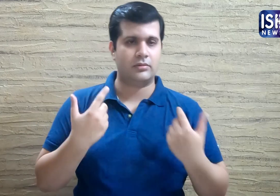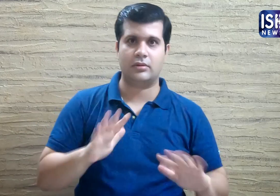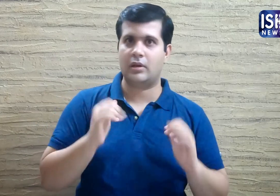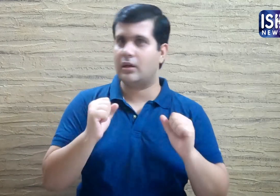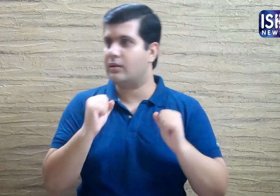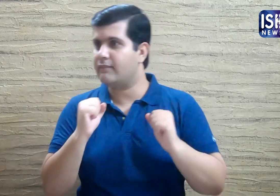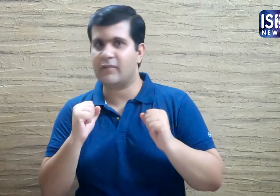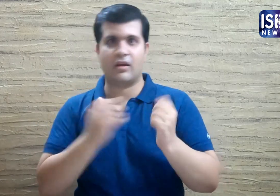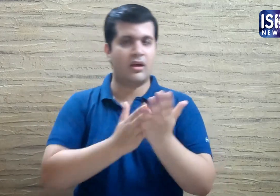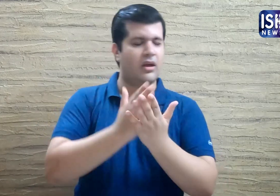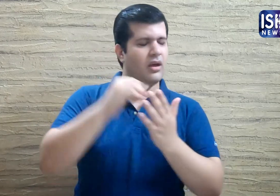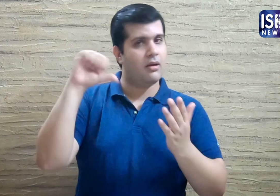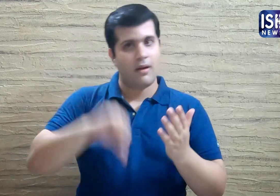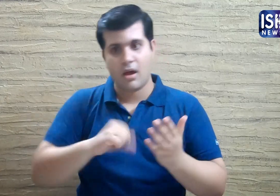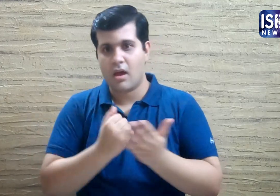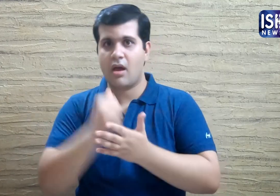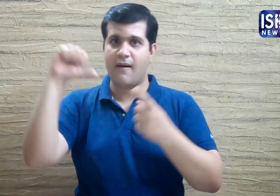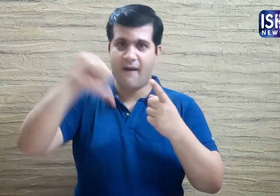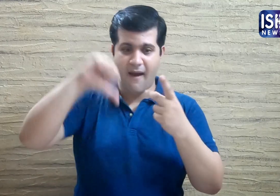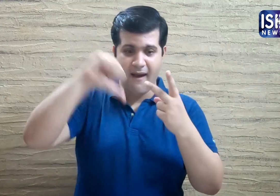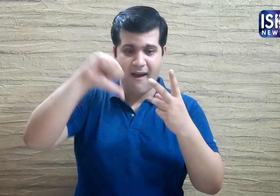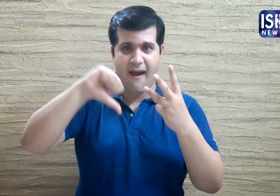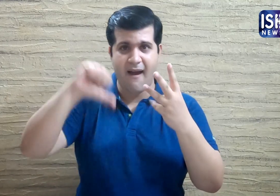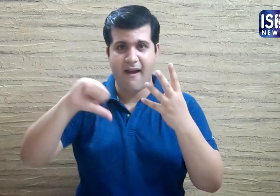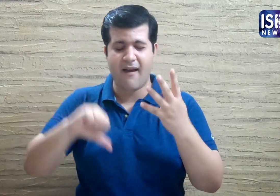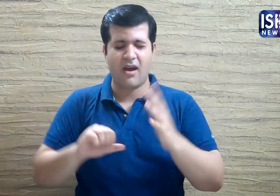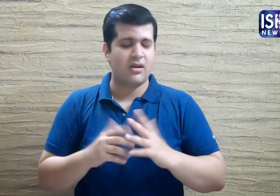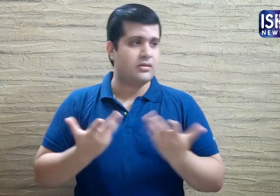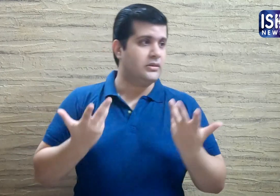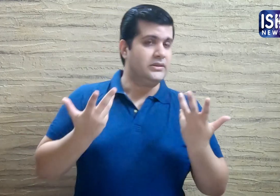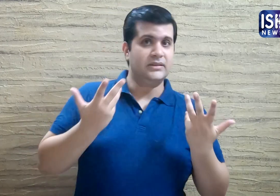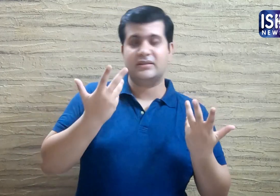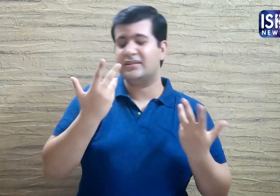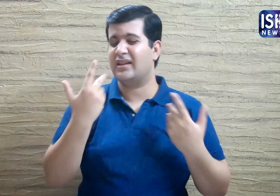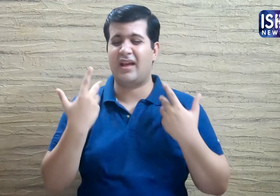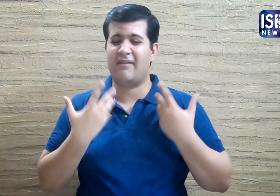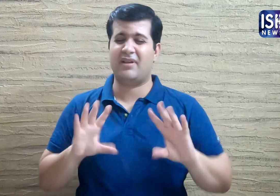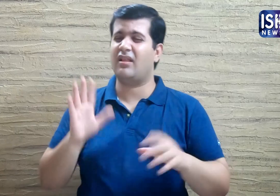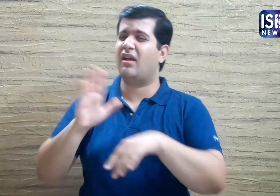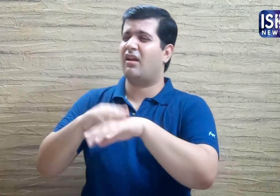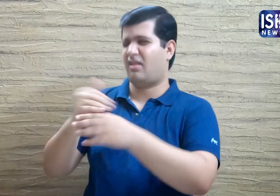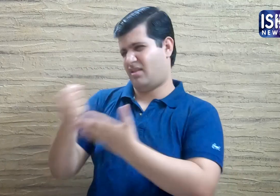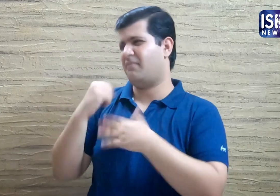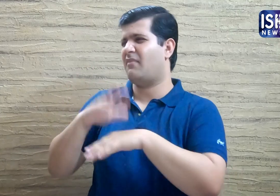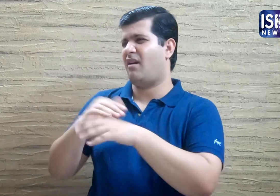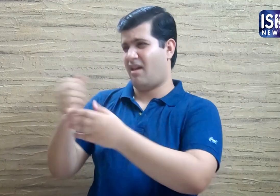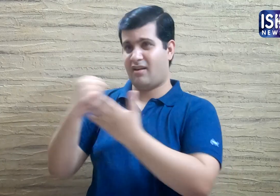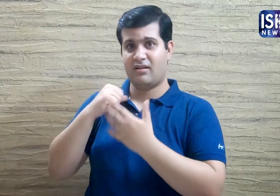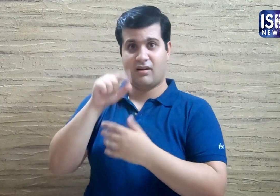Regardless of how many times you fail never give up never opt for a shortcut.